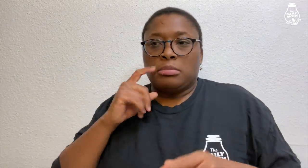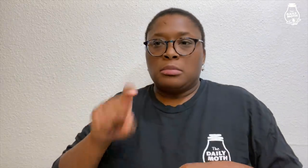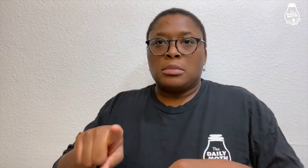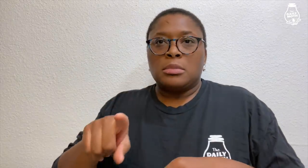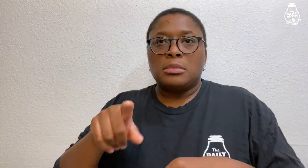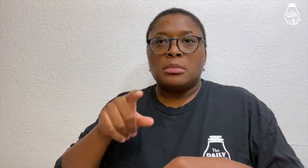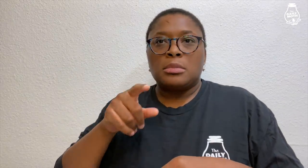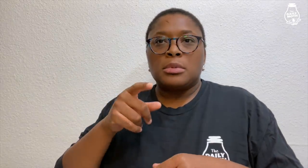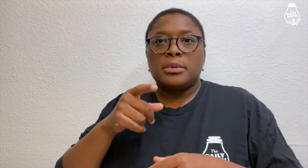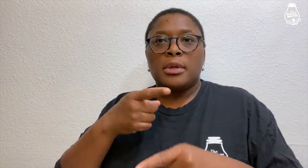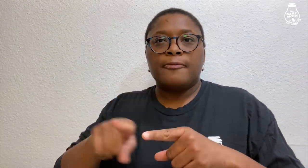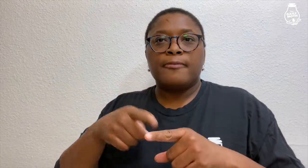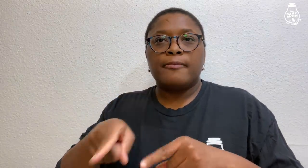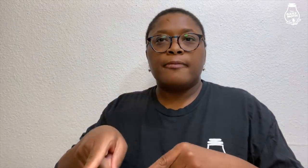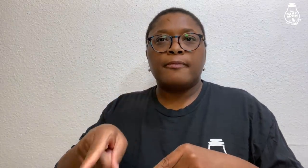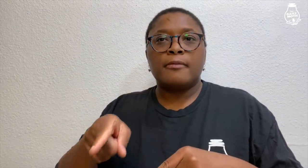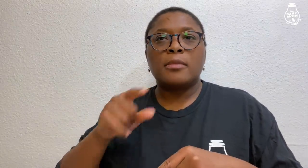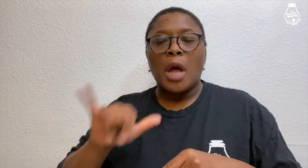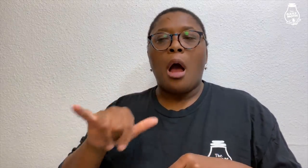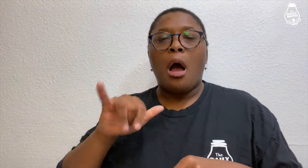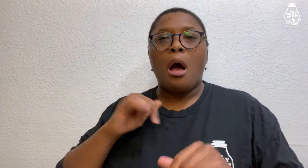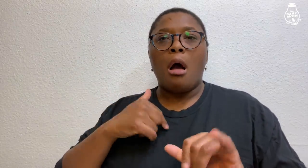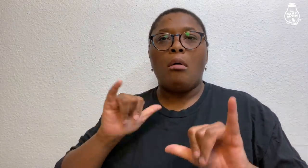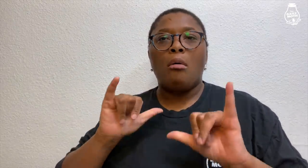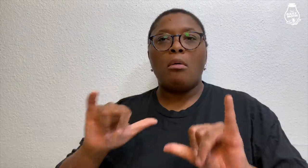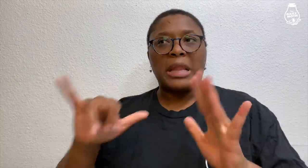After cleaning, I spotted the knife.